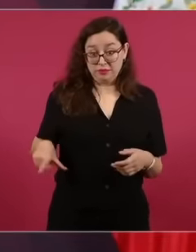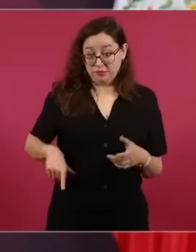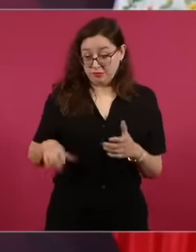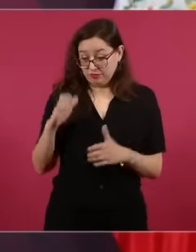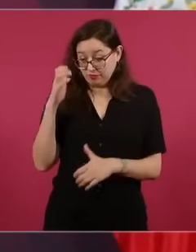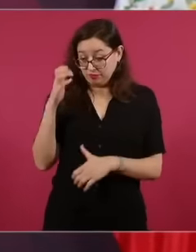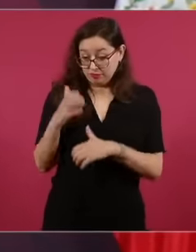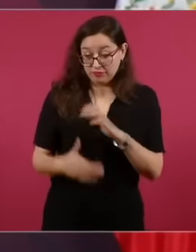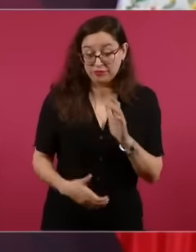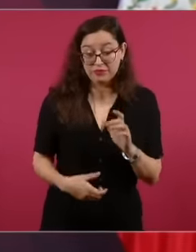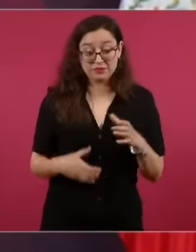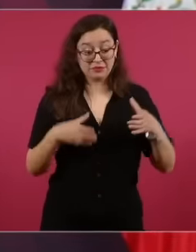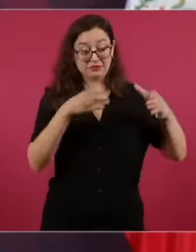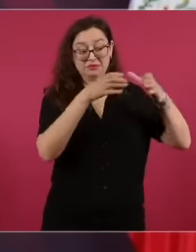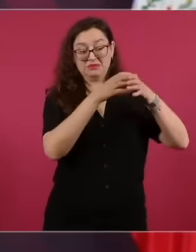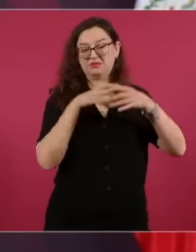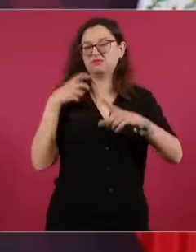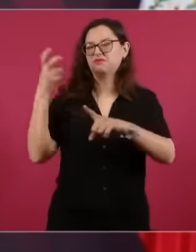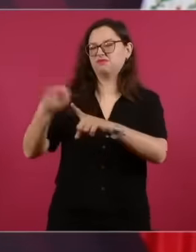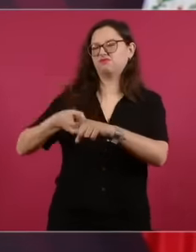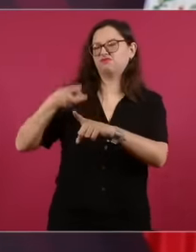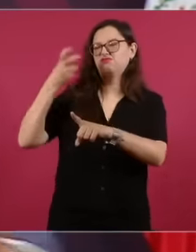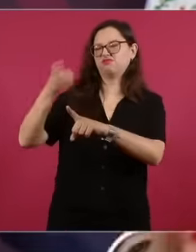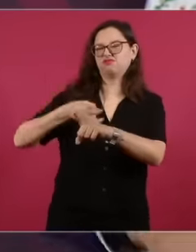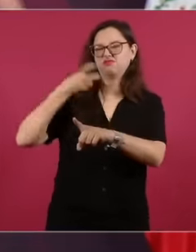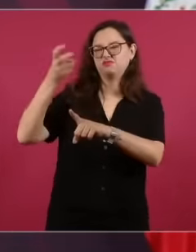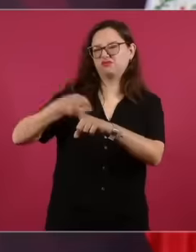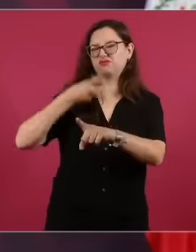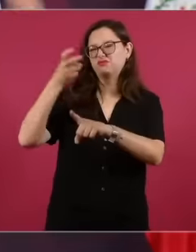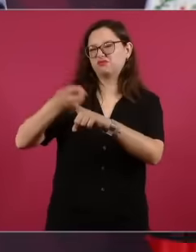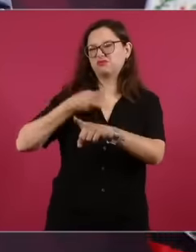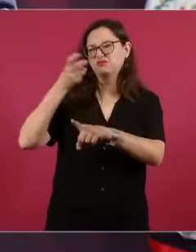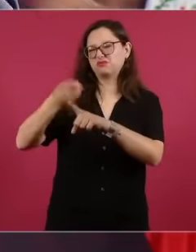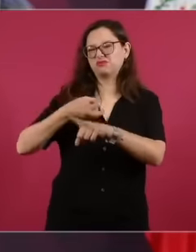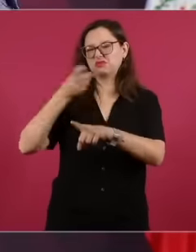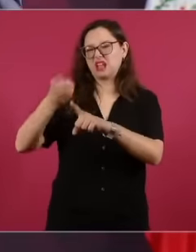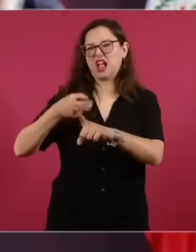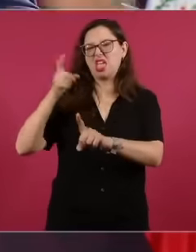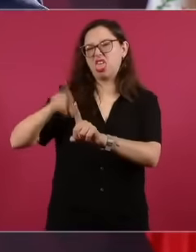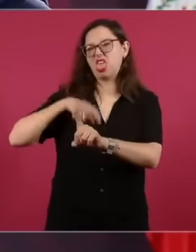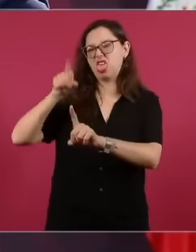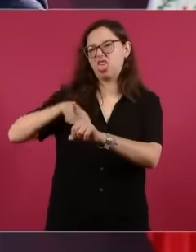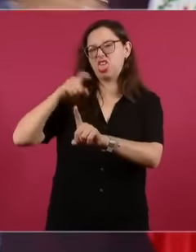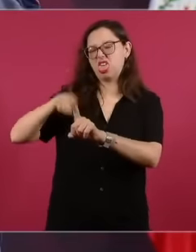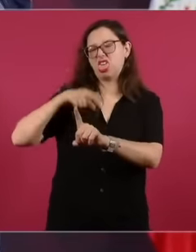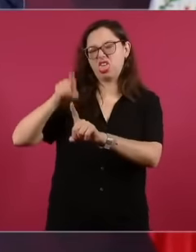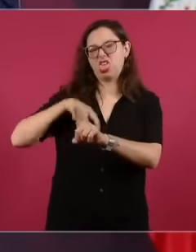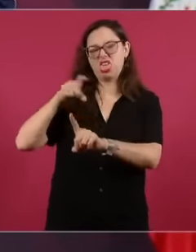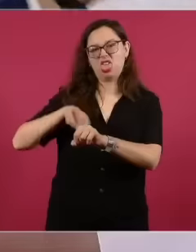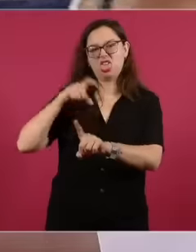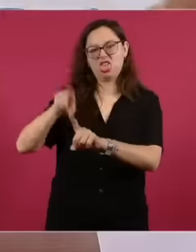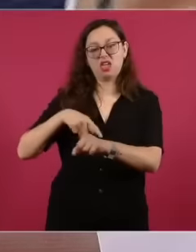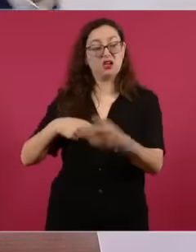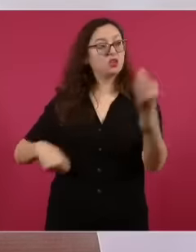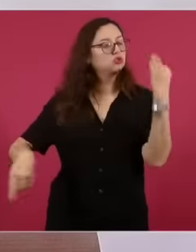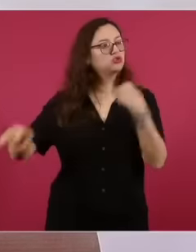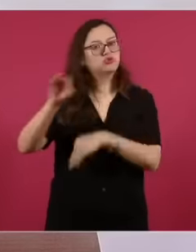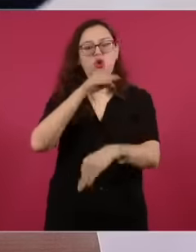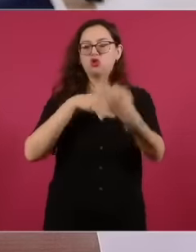slapping clown in the end with their media, Reforma and every newspaper, Reforma, all